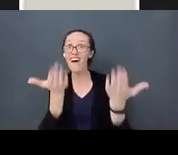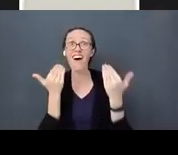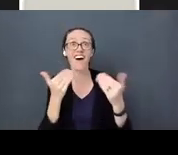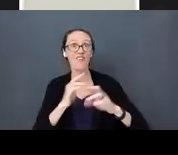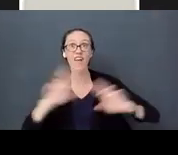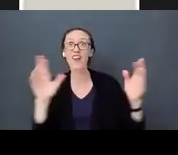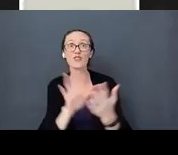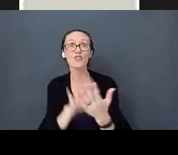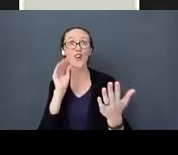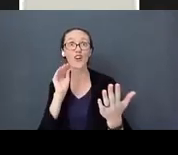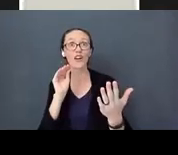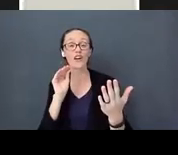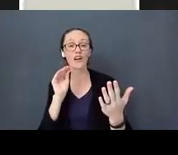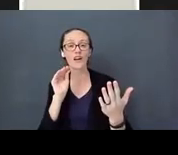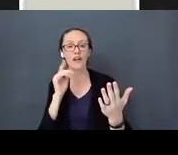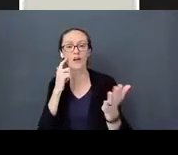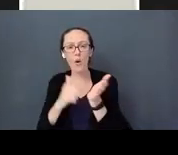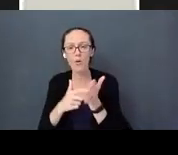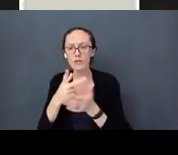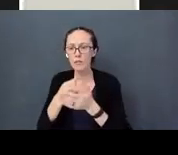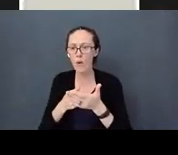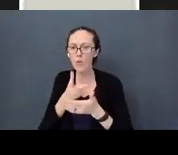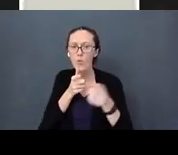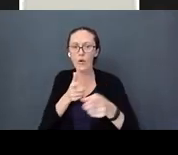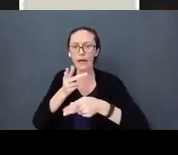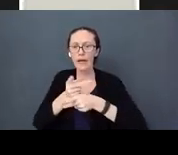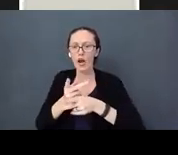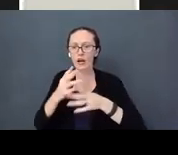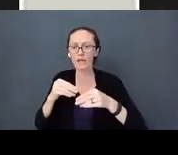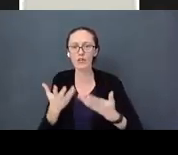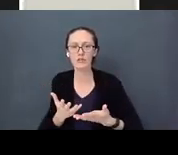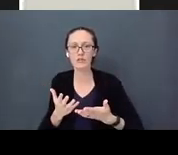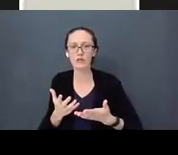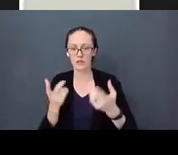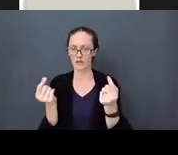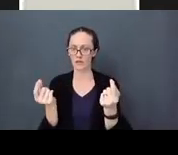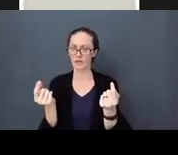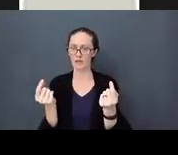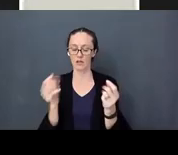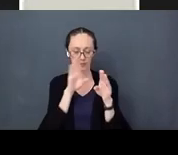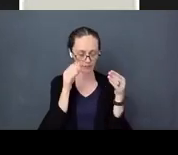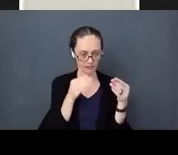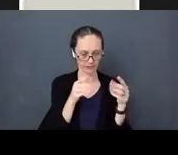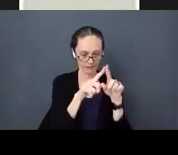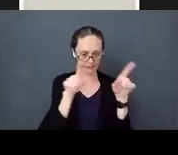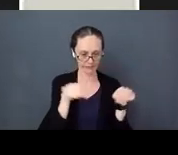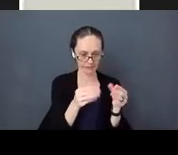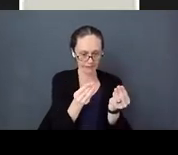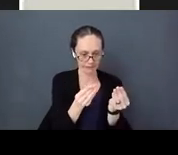But both of their caregivers are totally engaged with their screens, instead of being engaged with